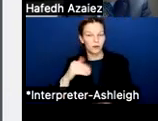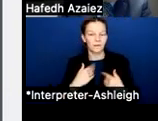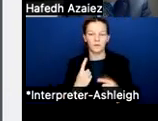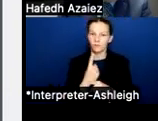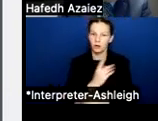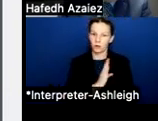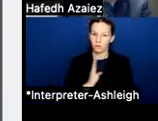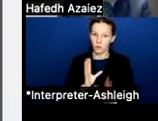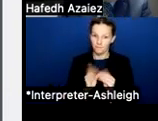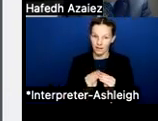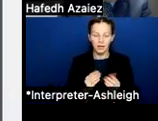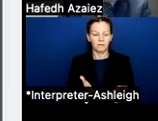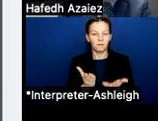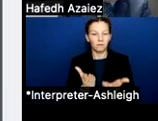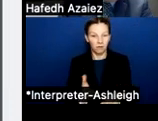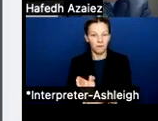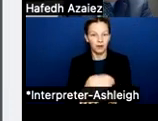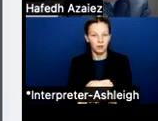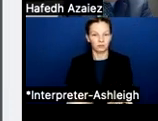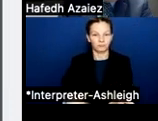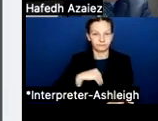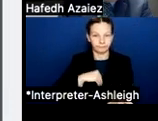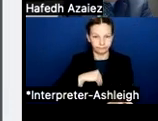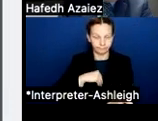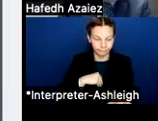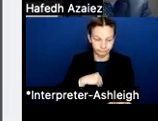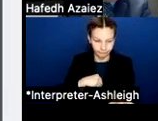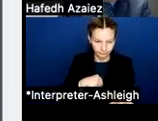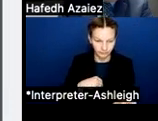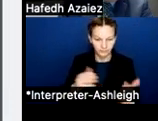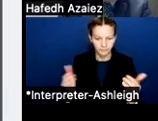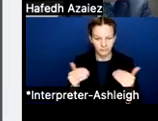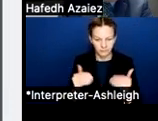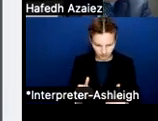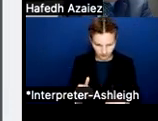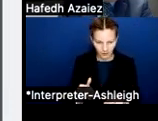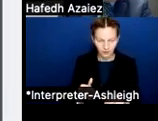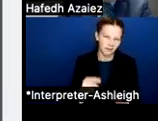Then comes September 21, the board at the regular board meeting, we will approve the tax roll